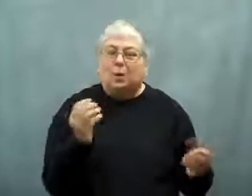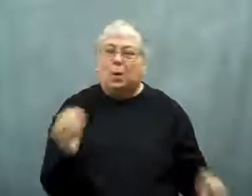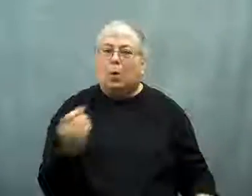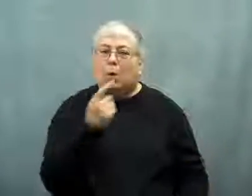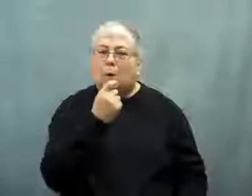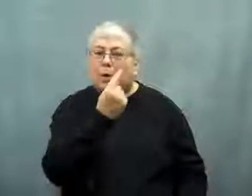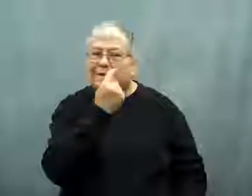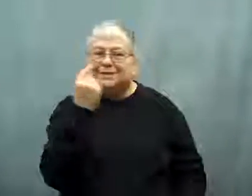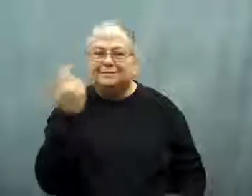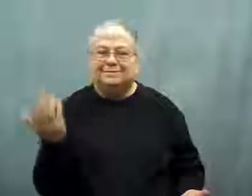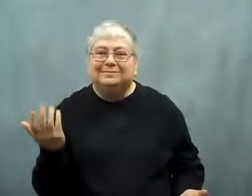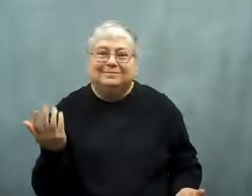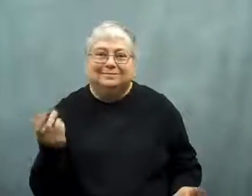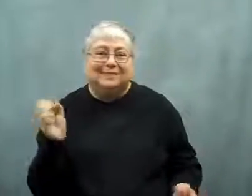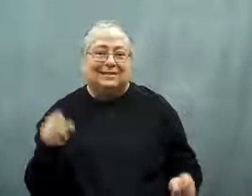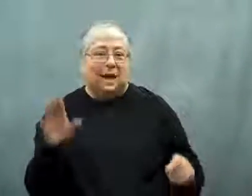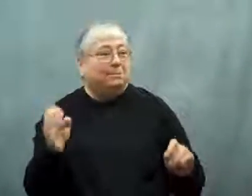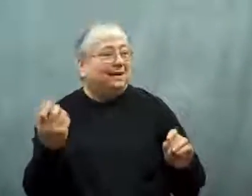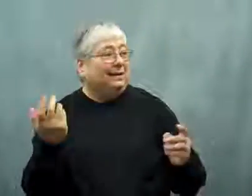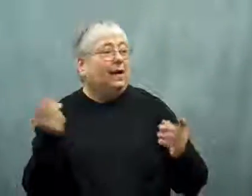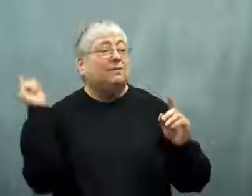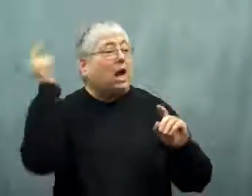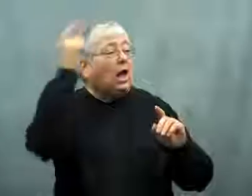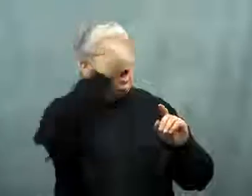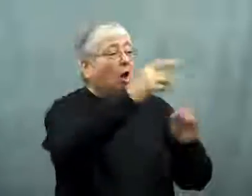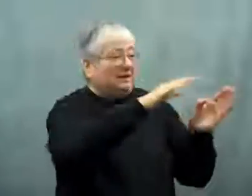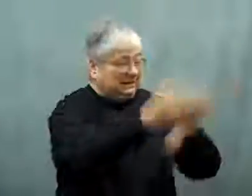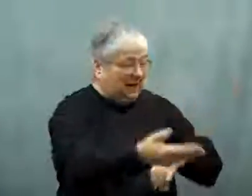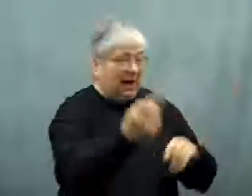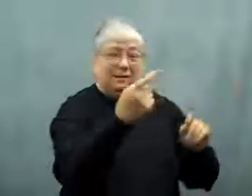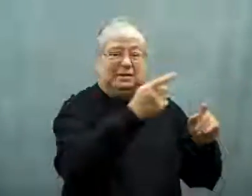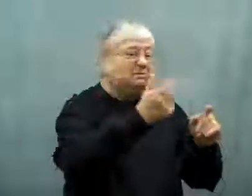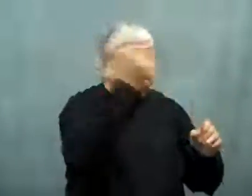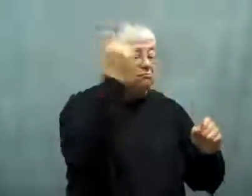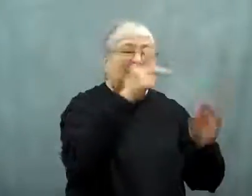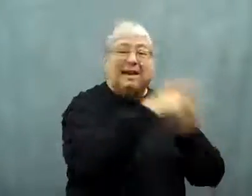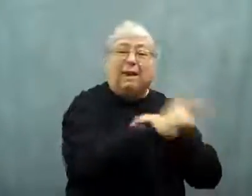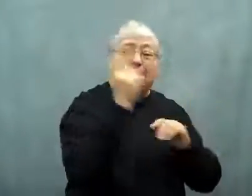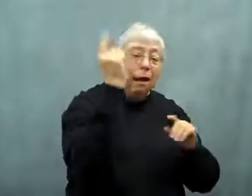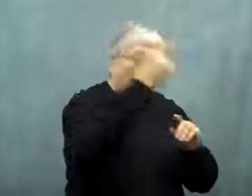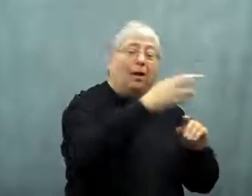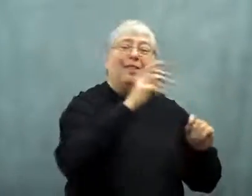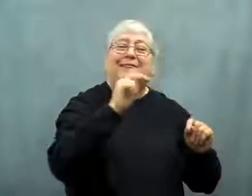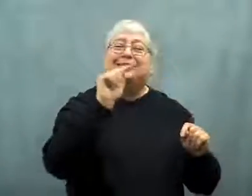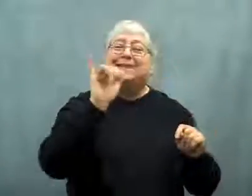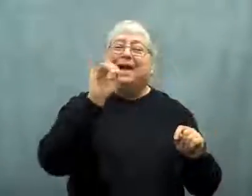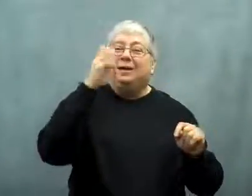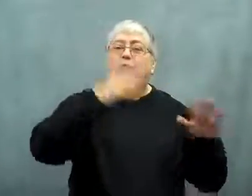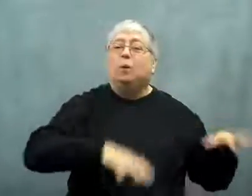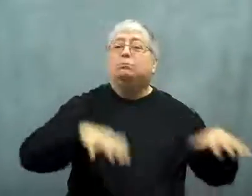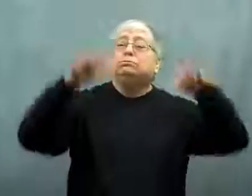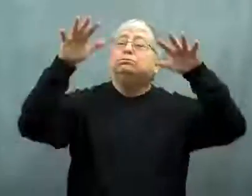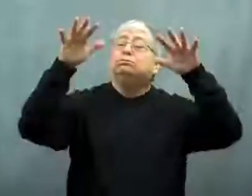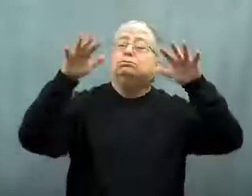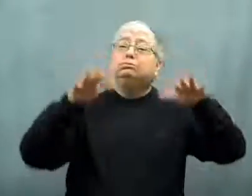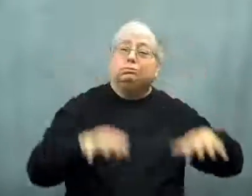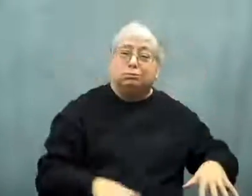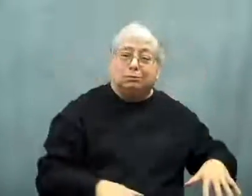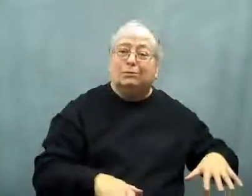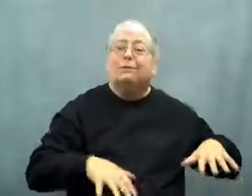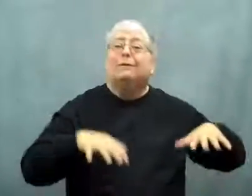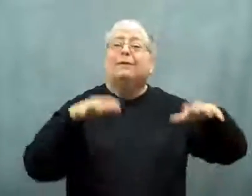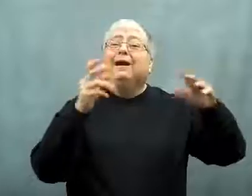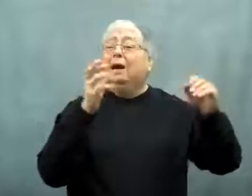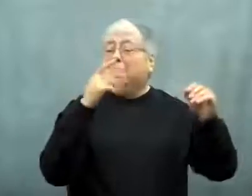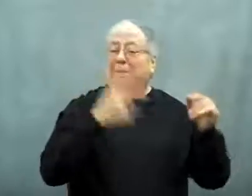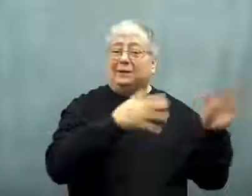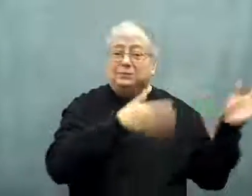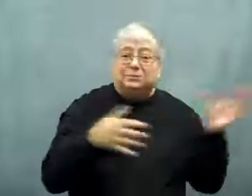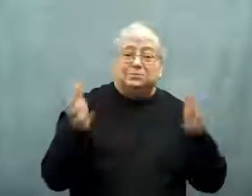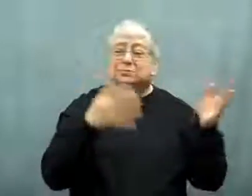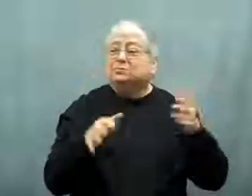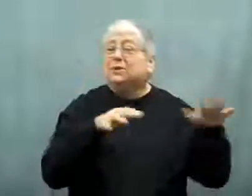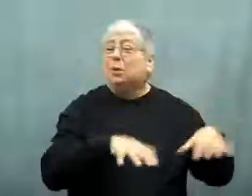There are no witnesses. They could have been killed far away,